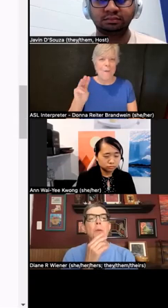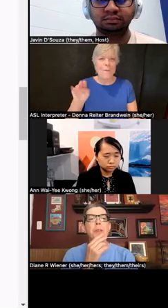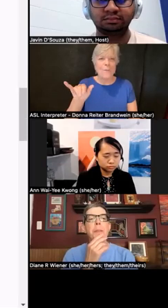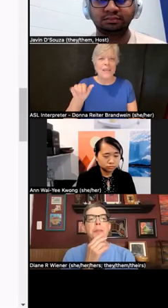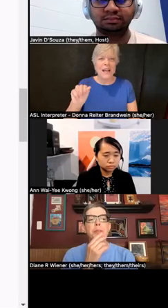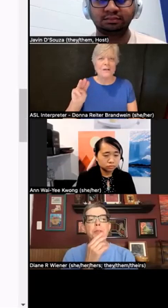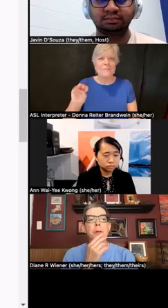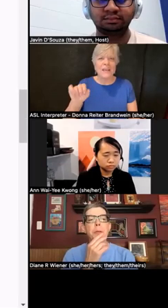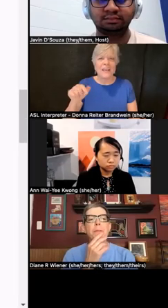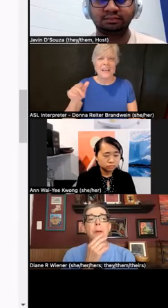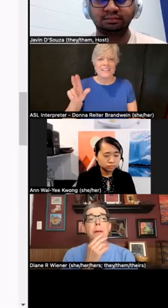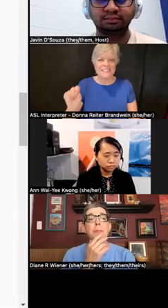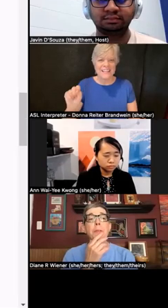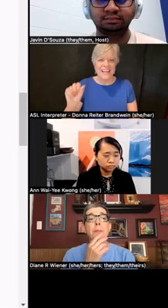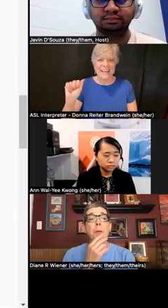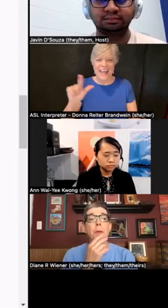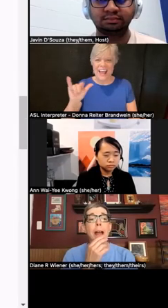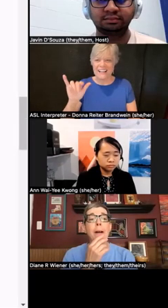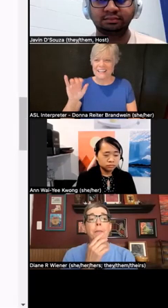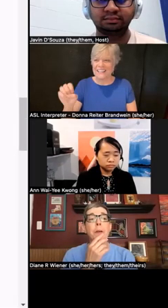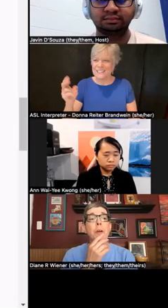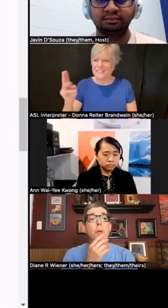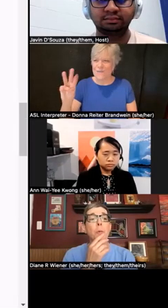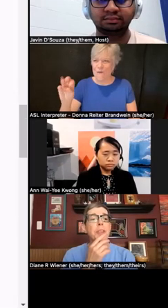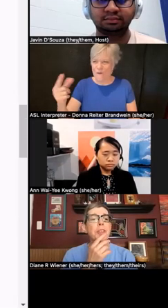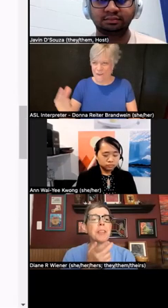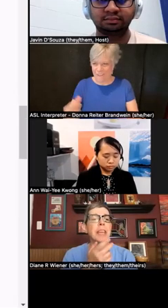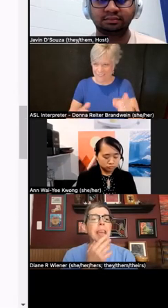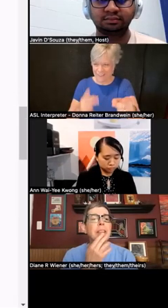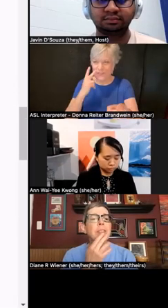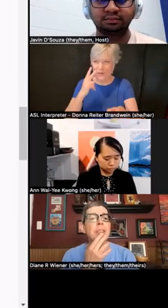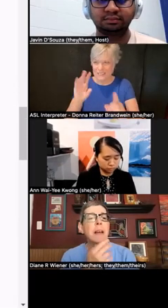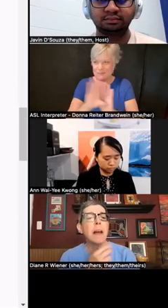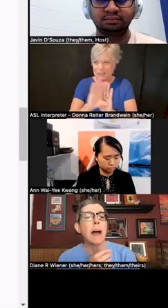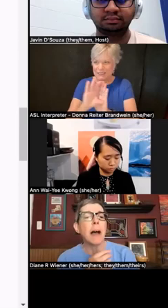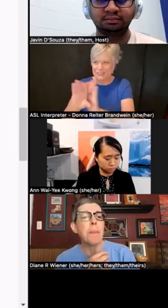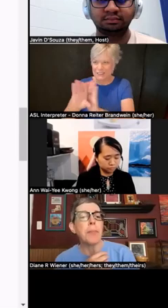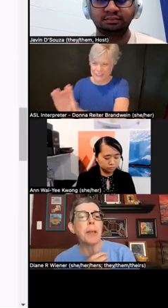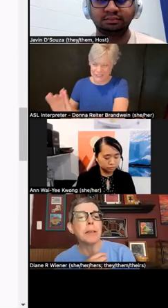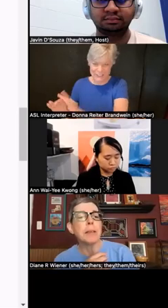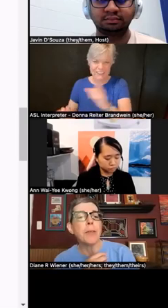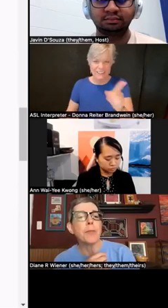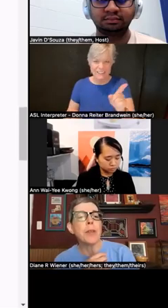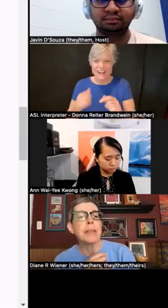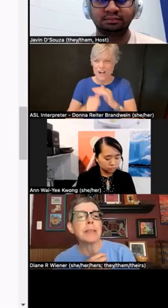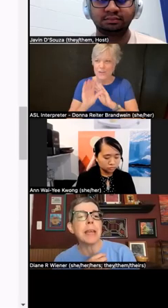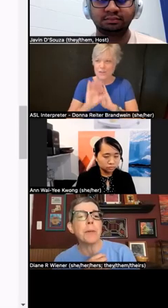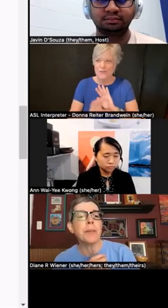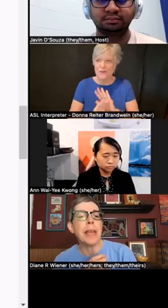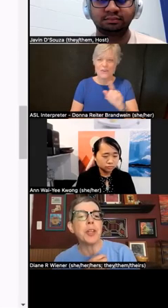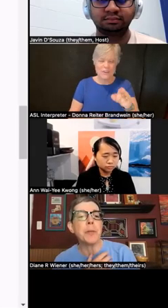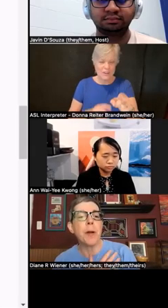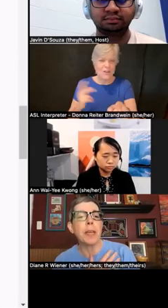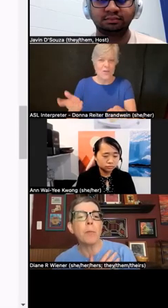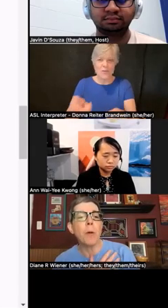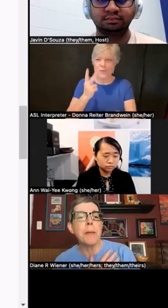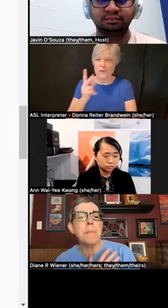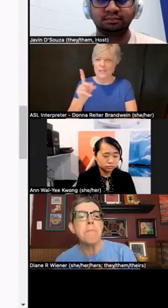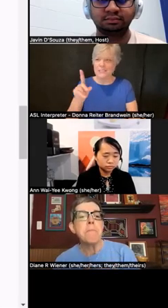with an image description of them under the photograph which indicates three disabled Asian American women,